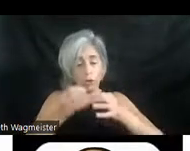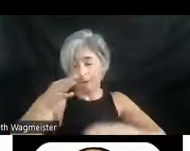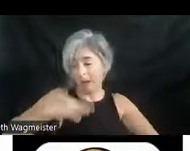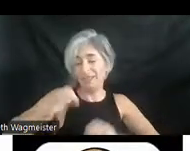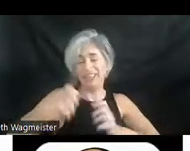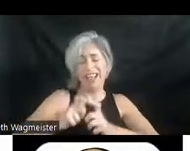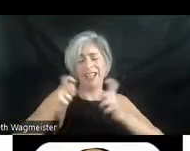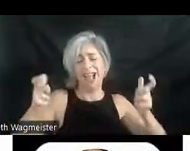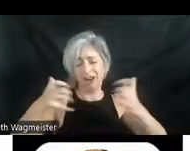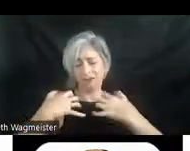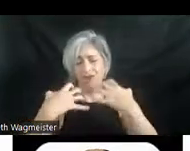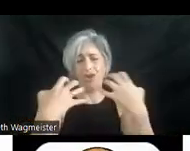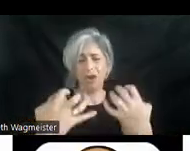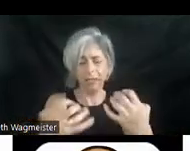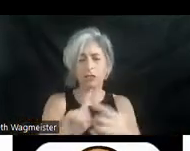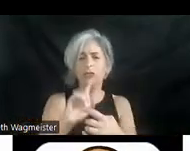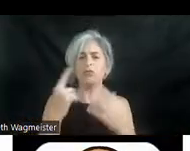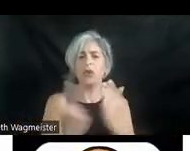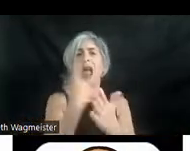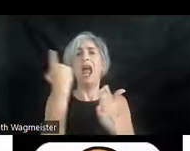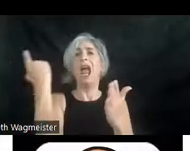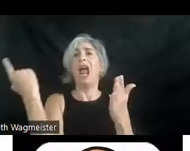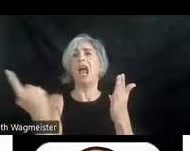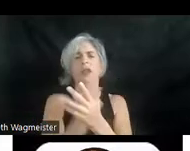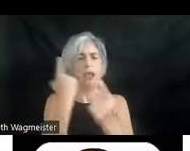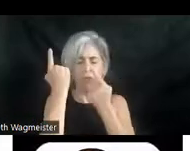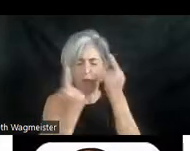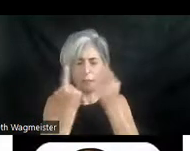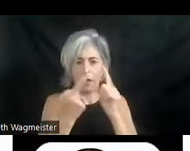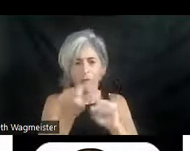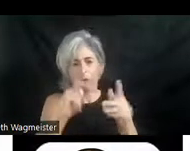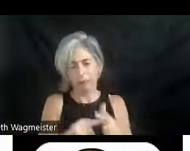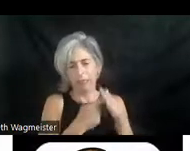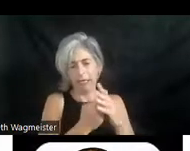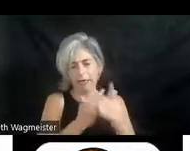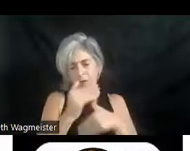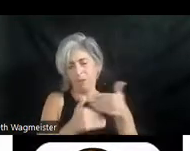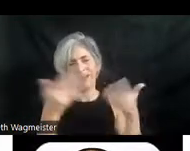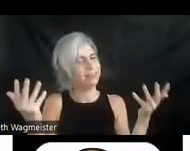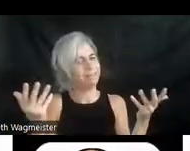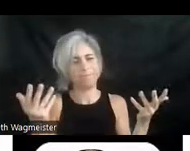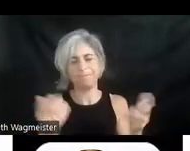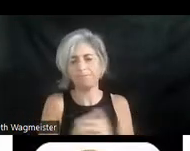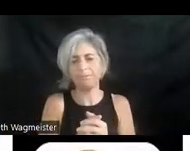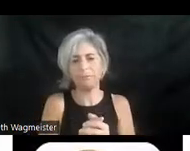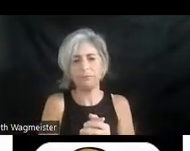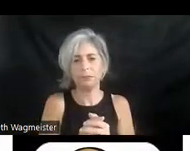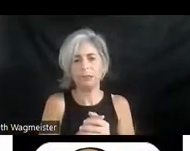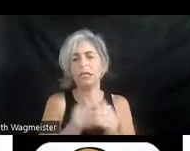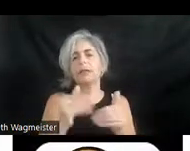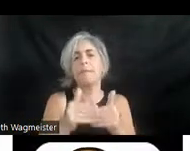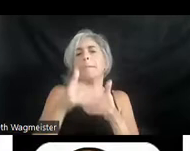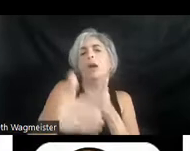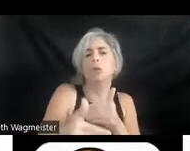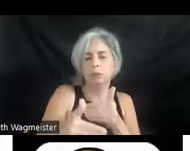it is rarely considered from the beginning of the process. It's a post-production activity.